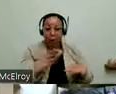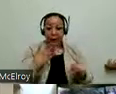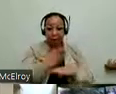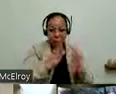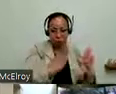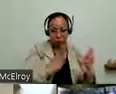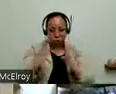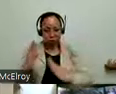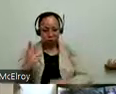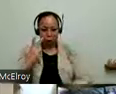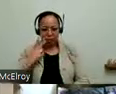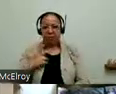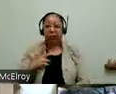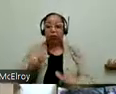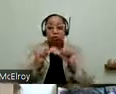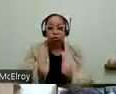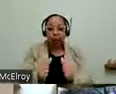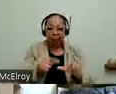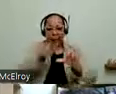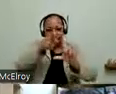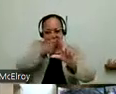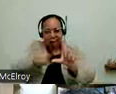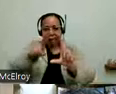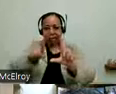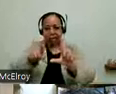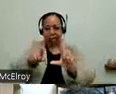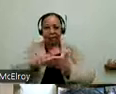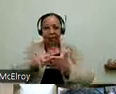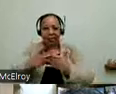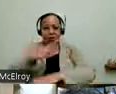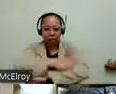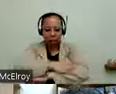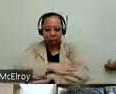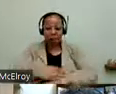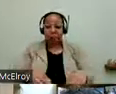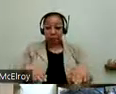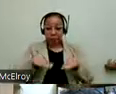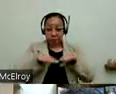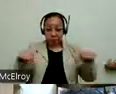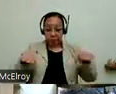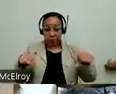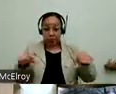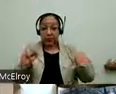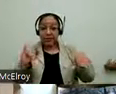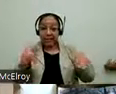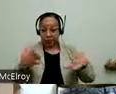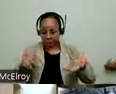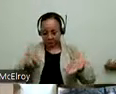shaped kitchen and counter. And there is now an opening under the sink. And then in the other part of the corner there's also an opening so the